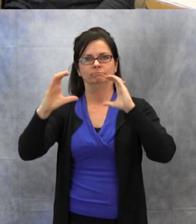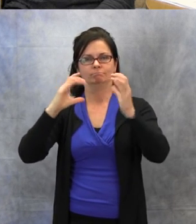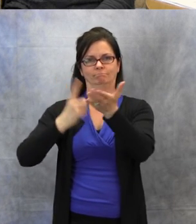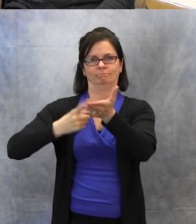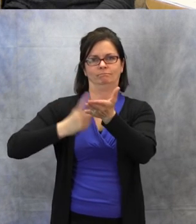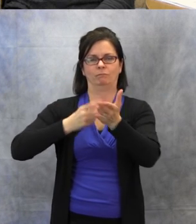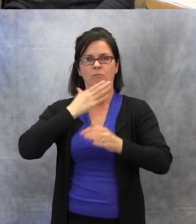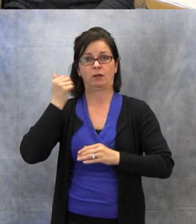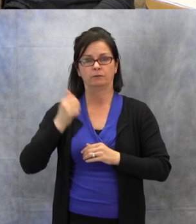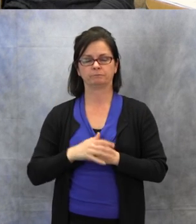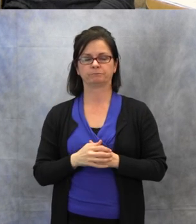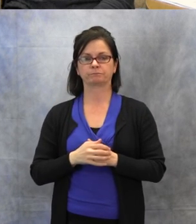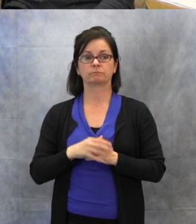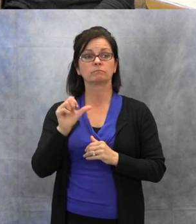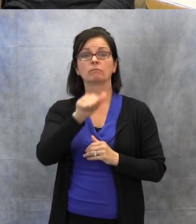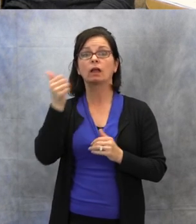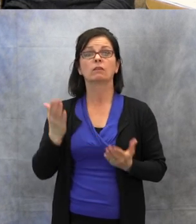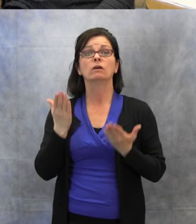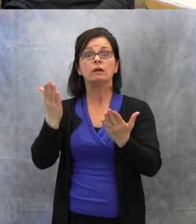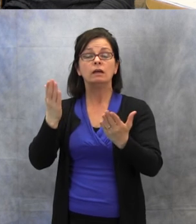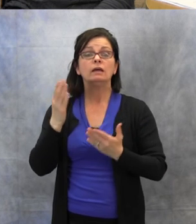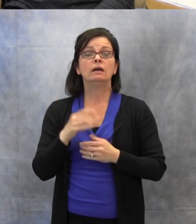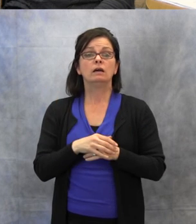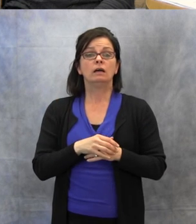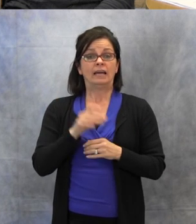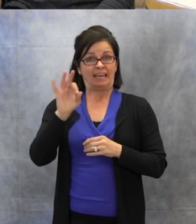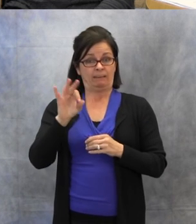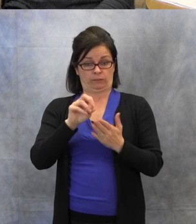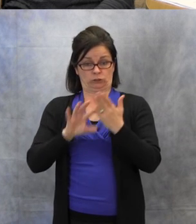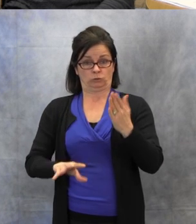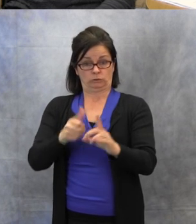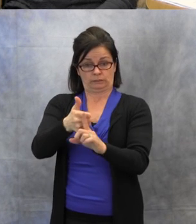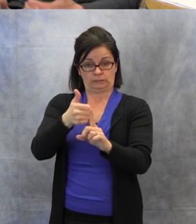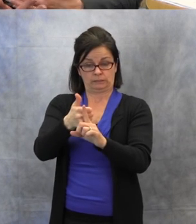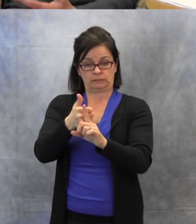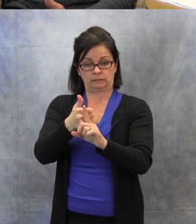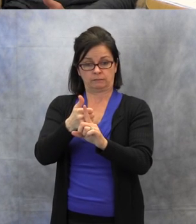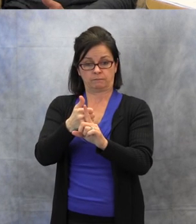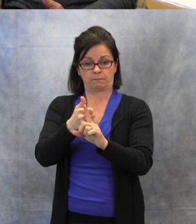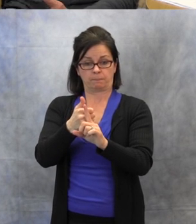Alright. Also, if the student asks you, what you just said,